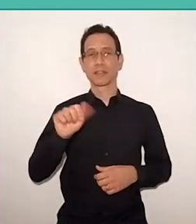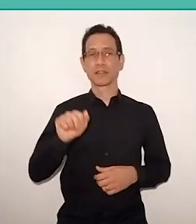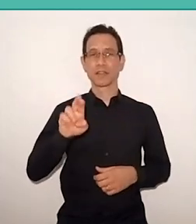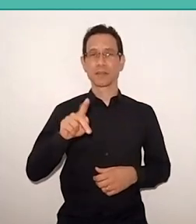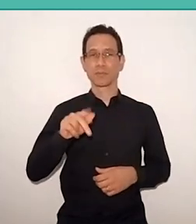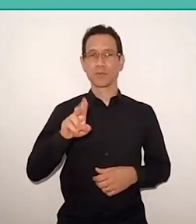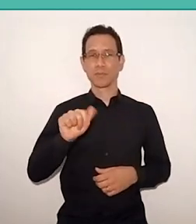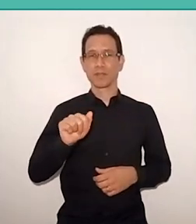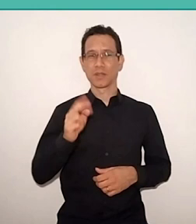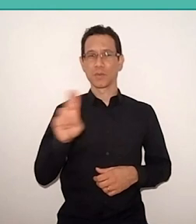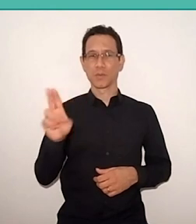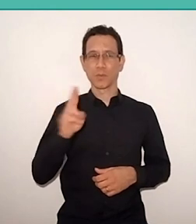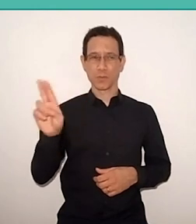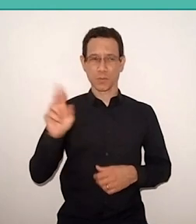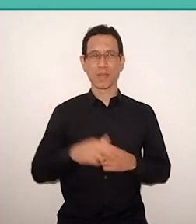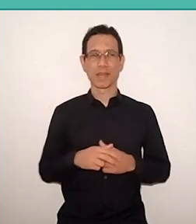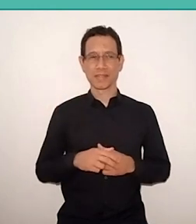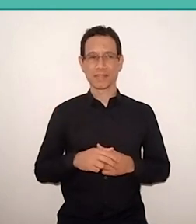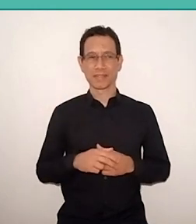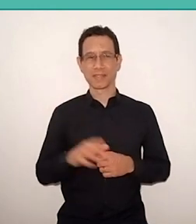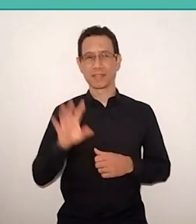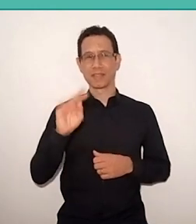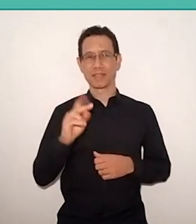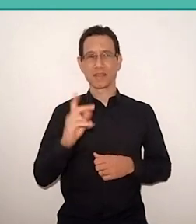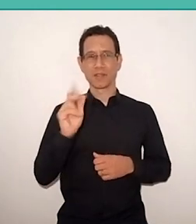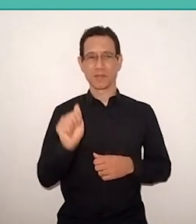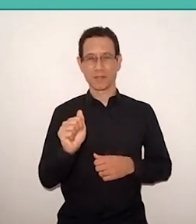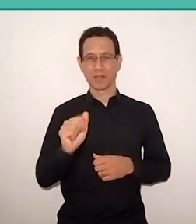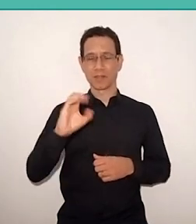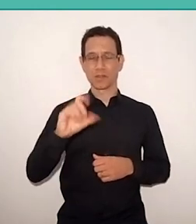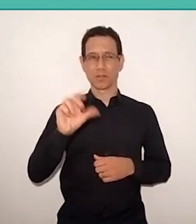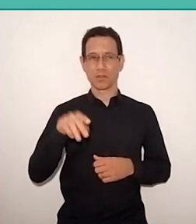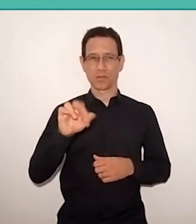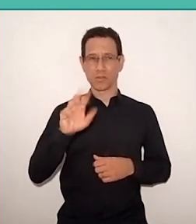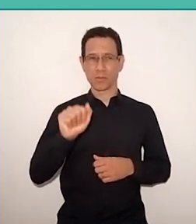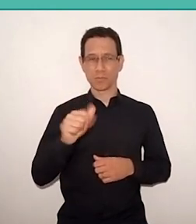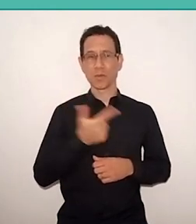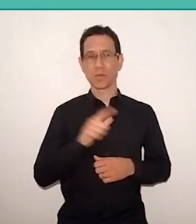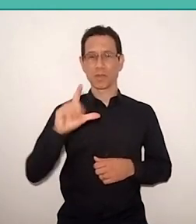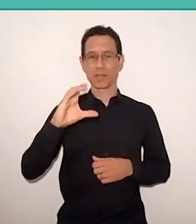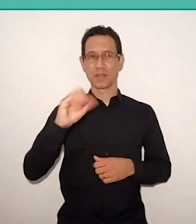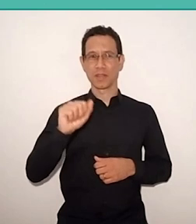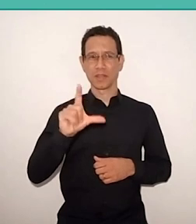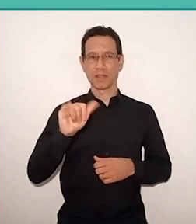at “Universidad del Cauca”, in Colombia, and at the University of California, in the United States.